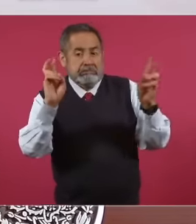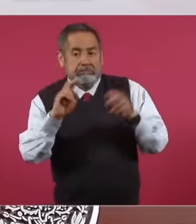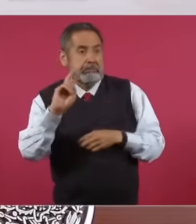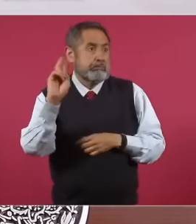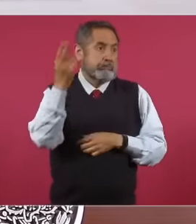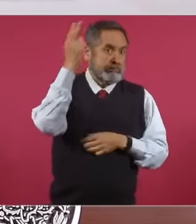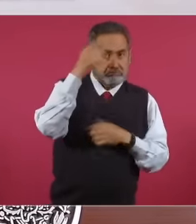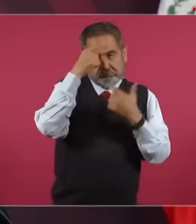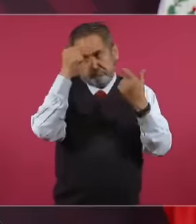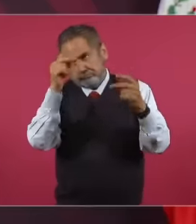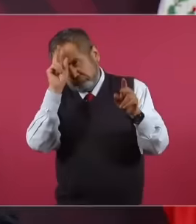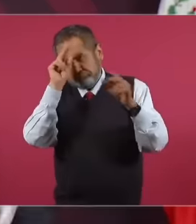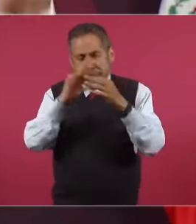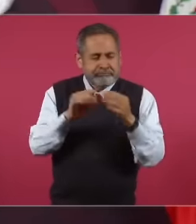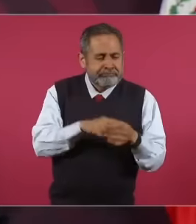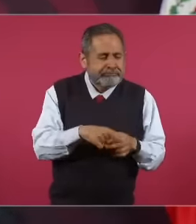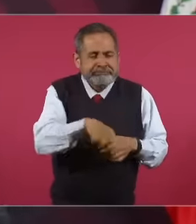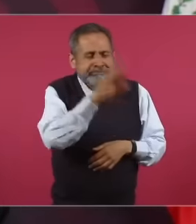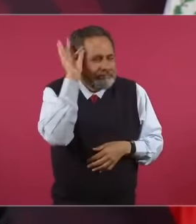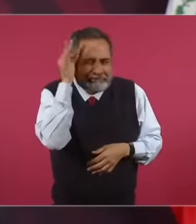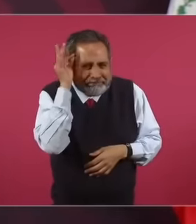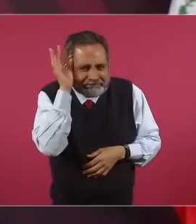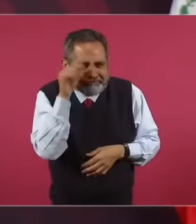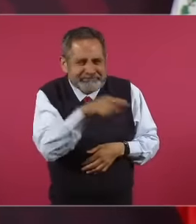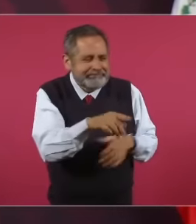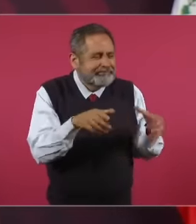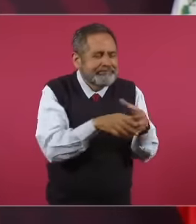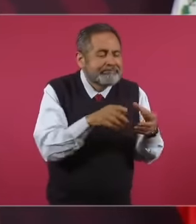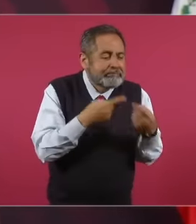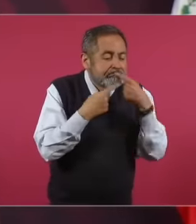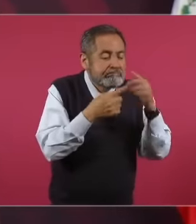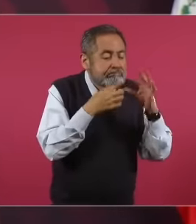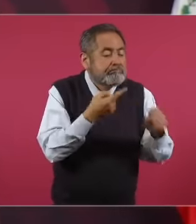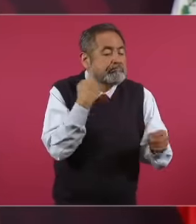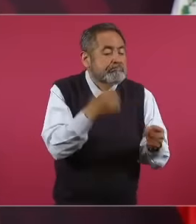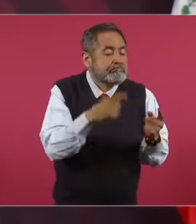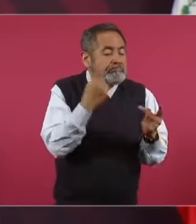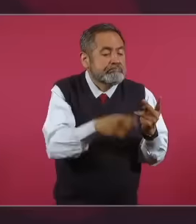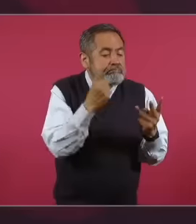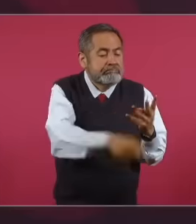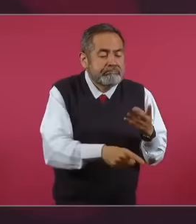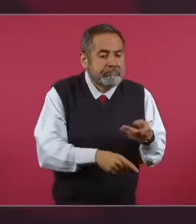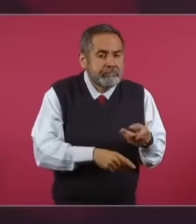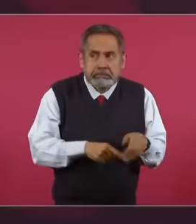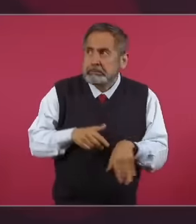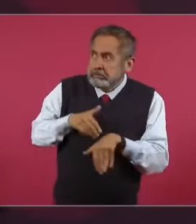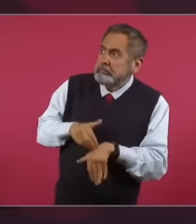want to trample on the